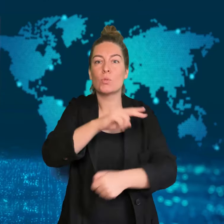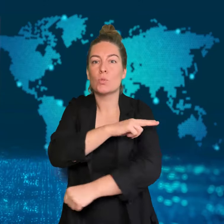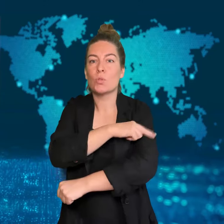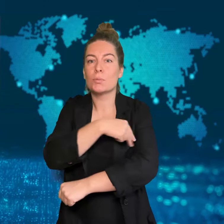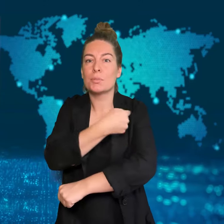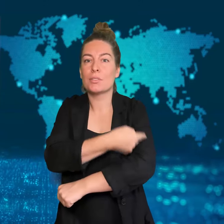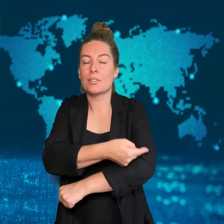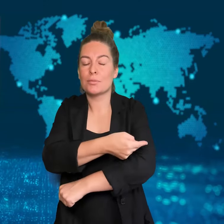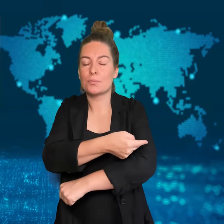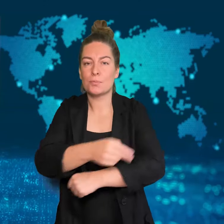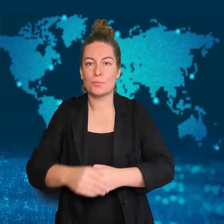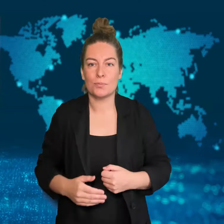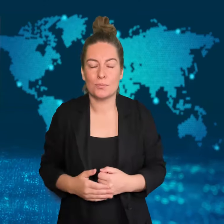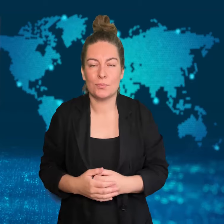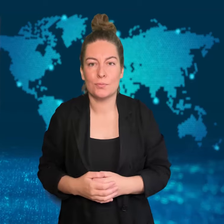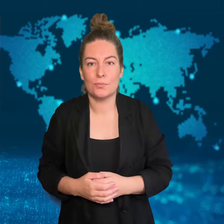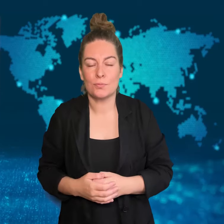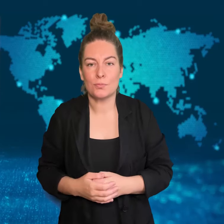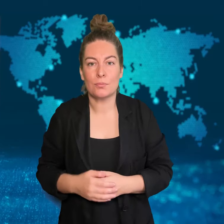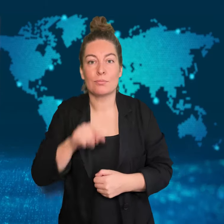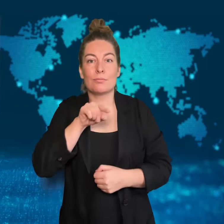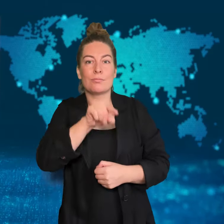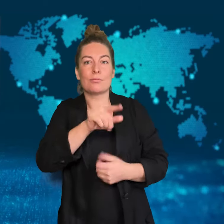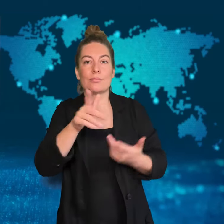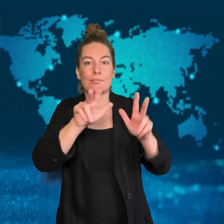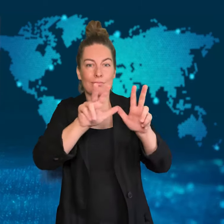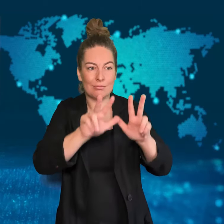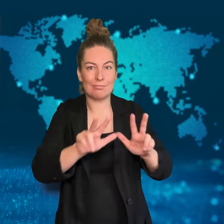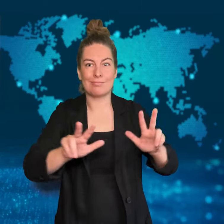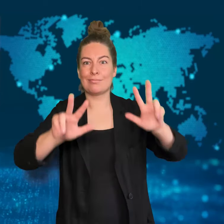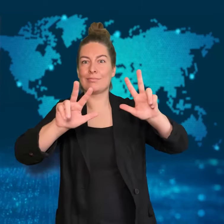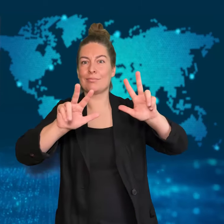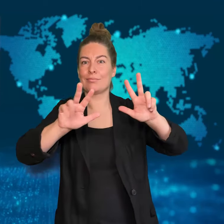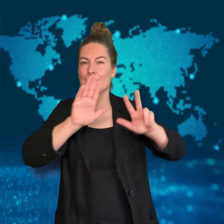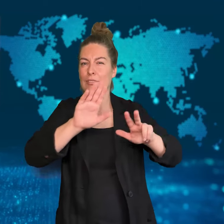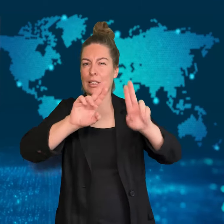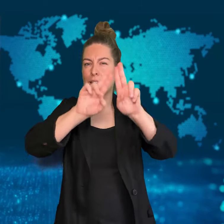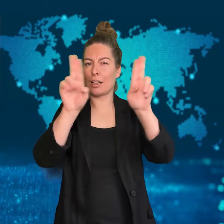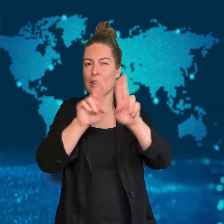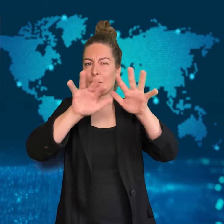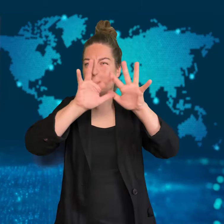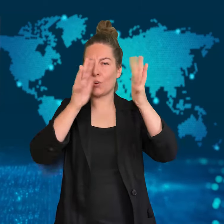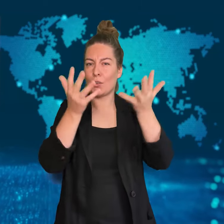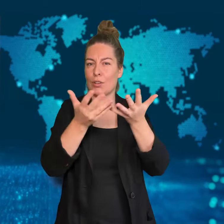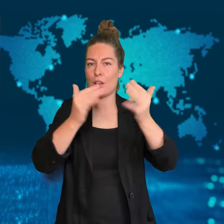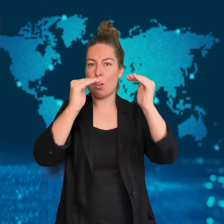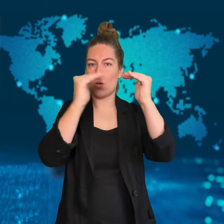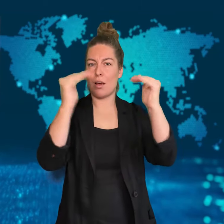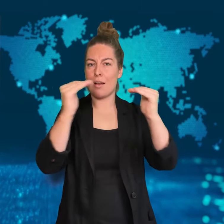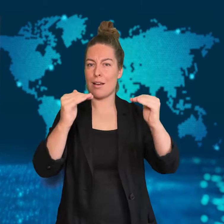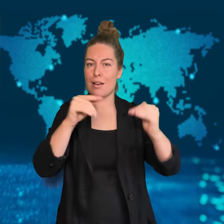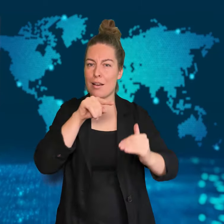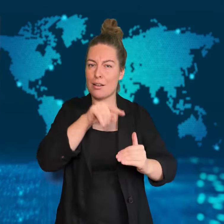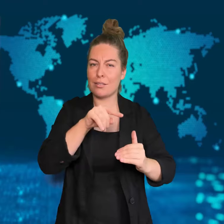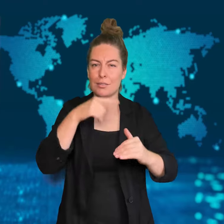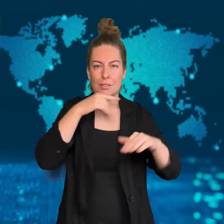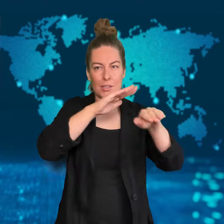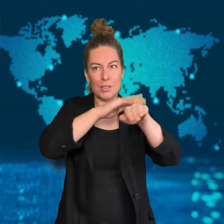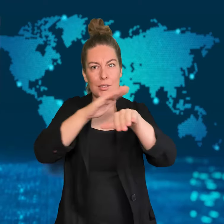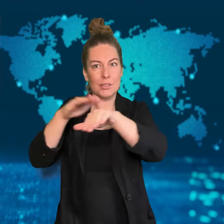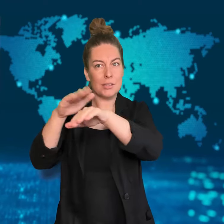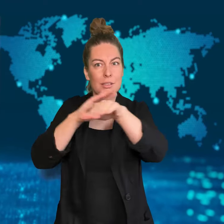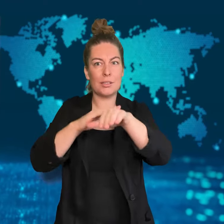electric generators at other hospitals within the next 48 hours.